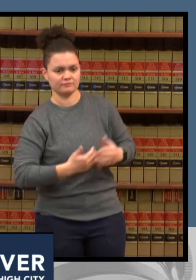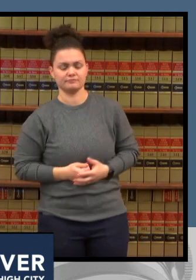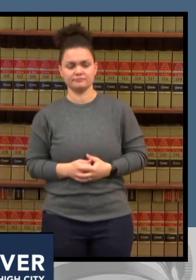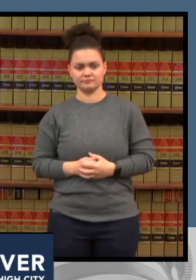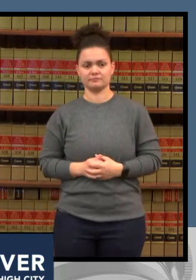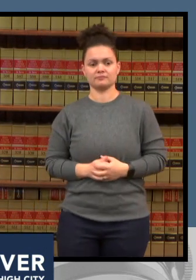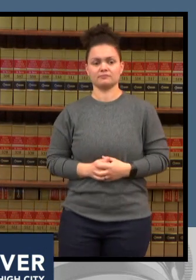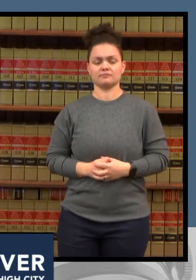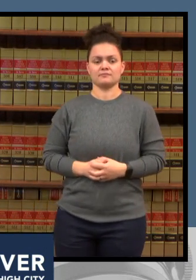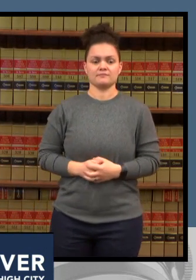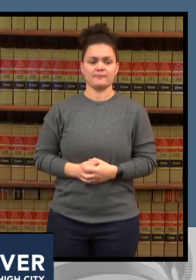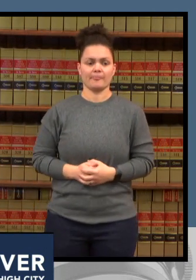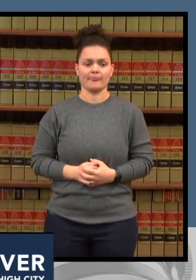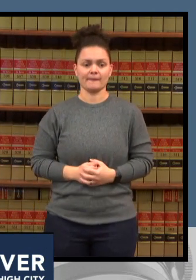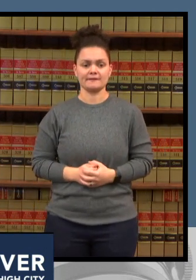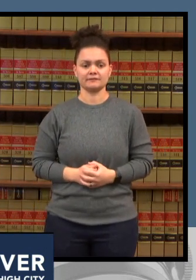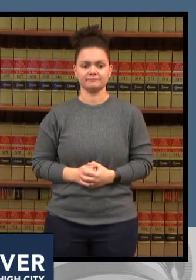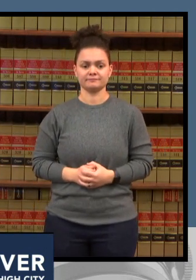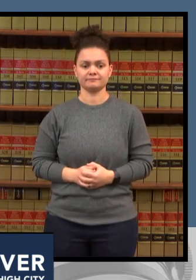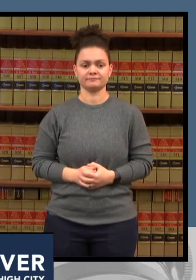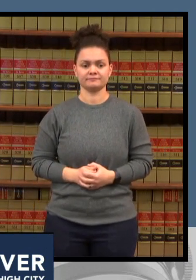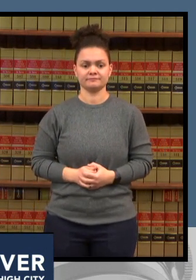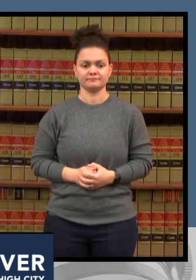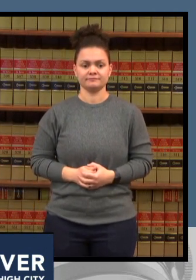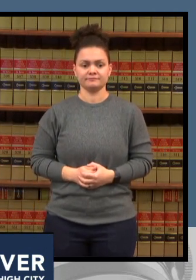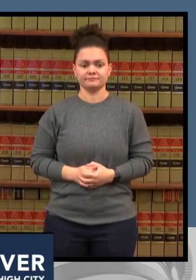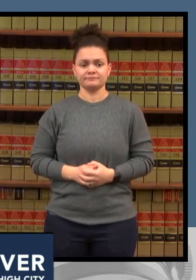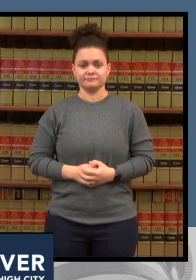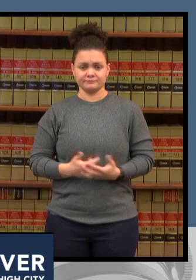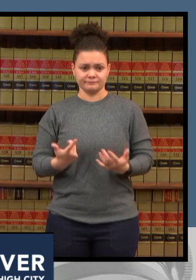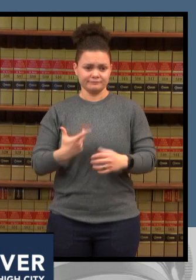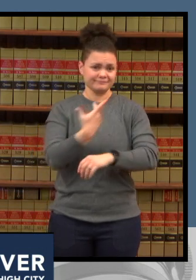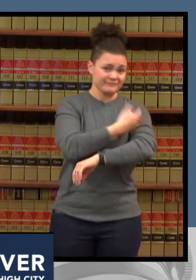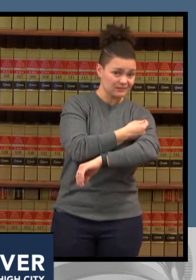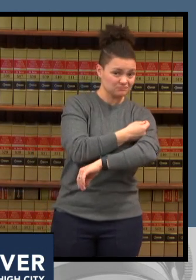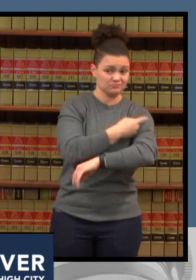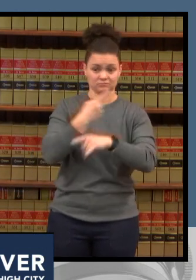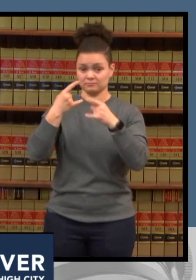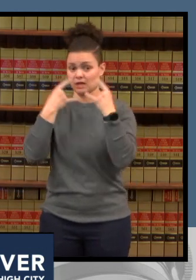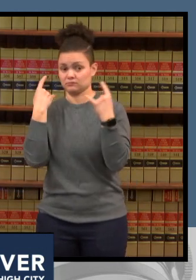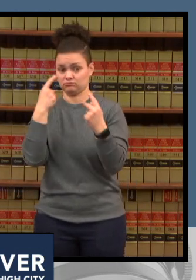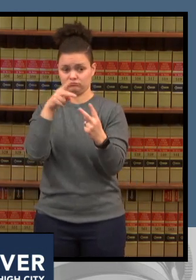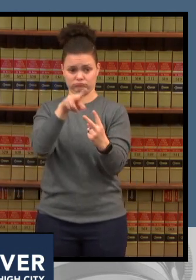basic prevention efforts specifically mask wearing and vaccination are so important to